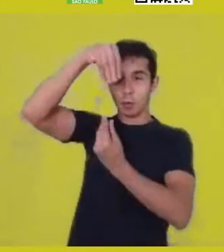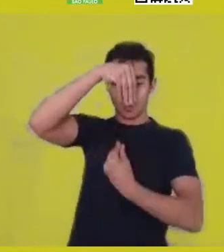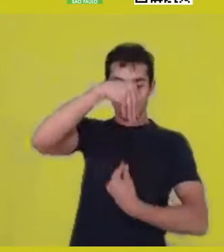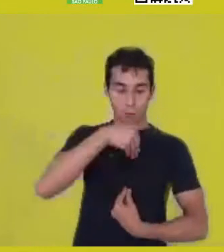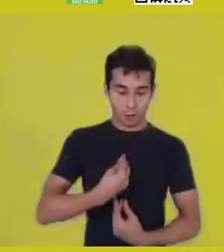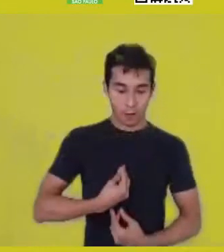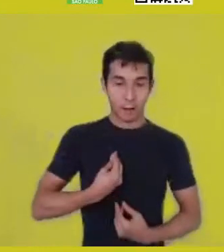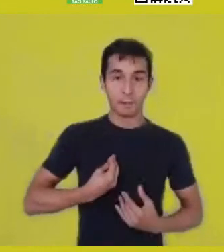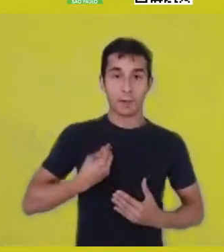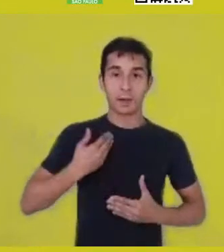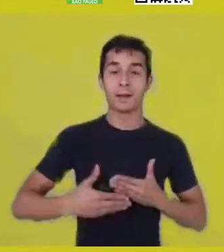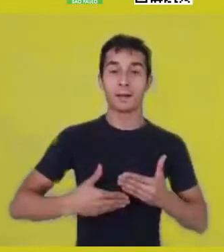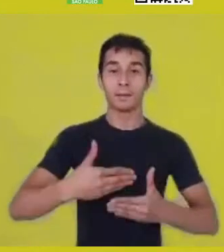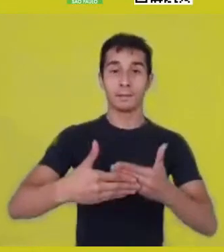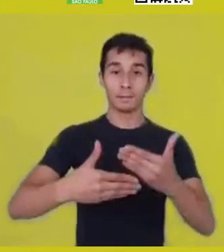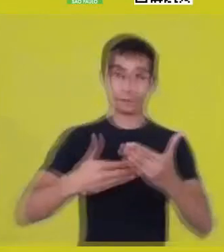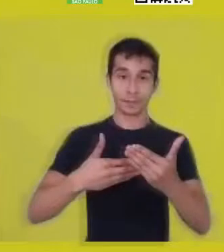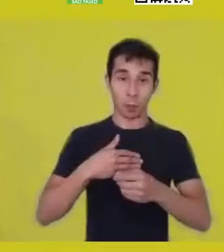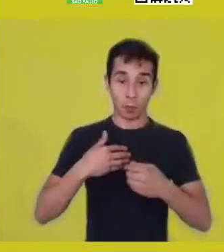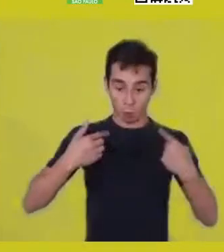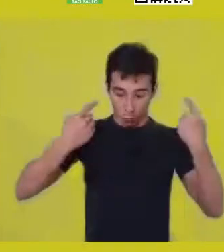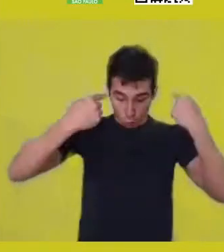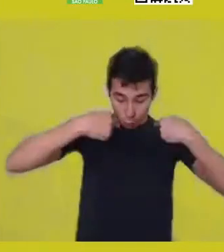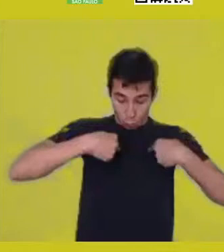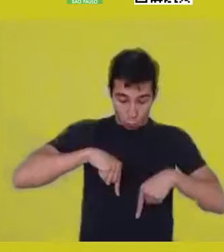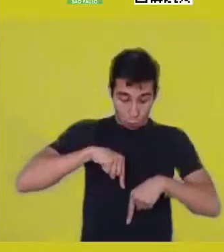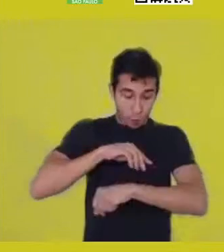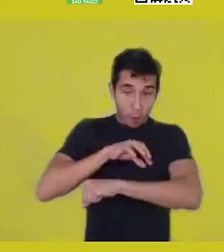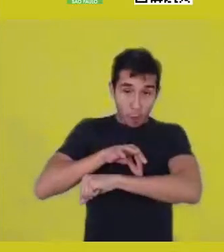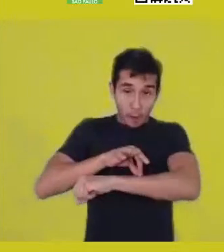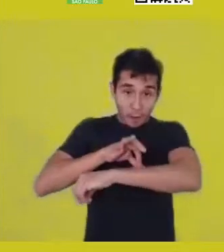and... and the spirit.